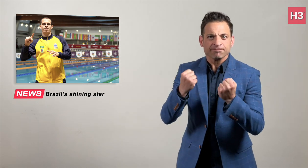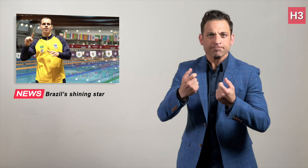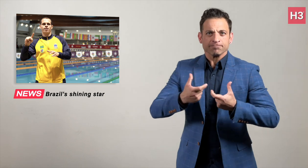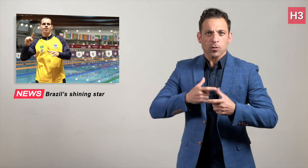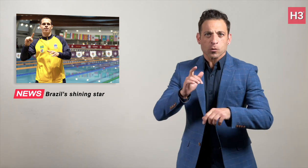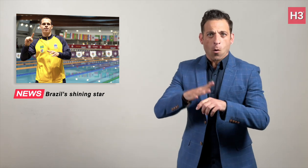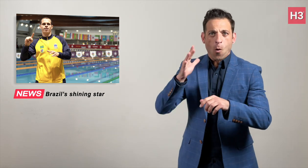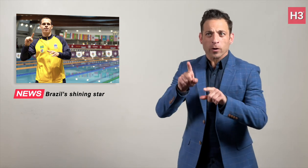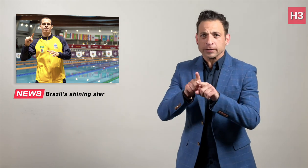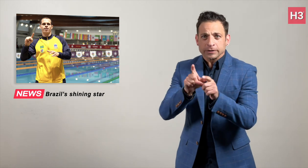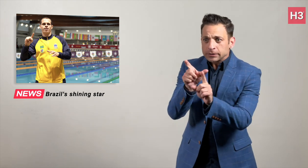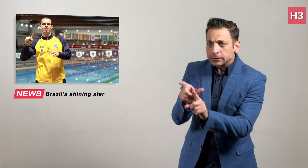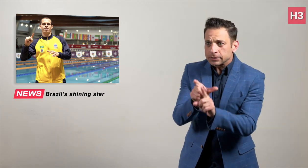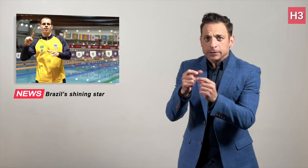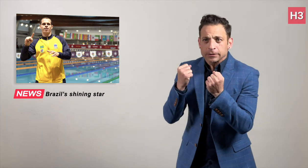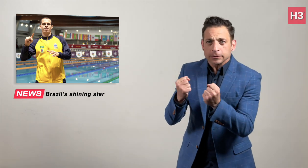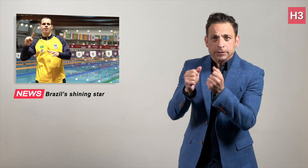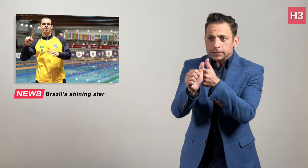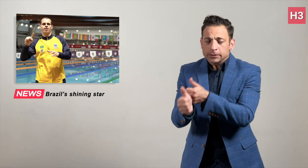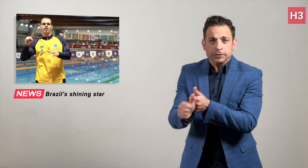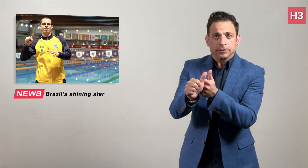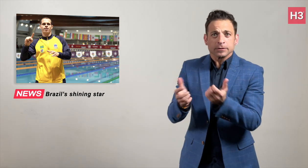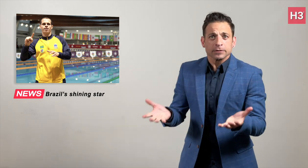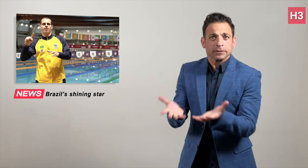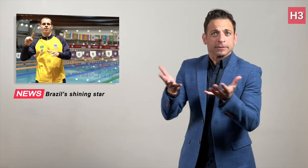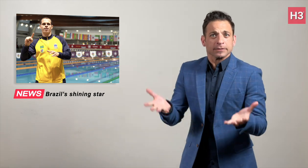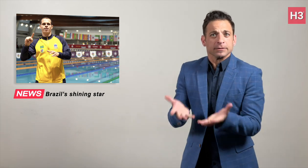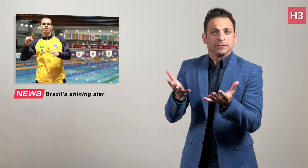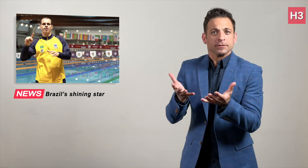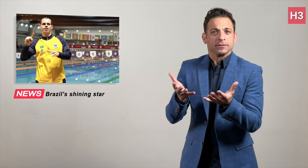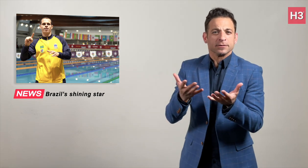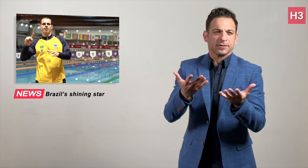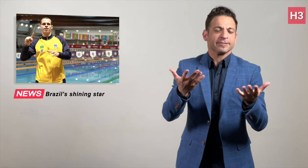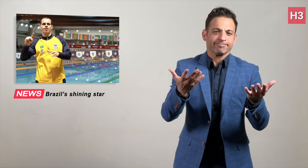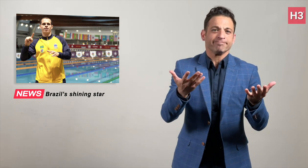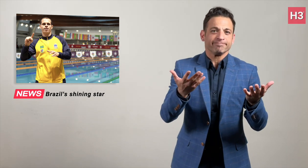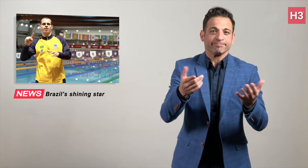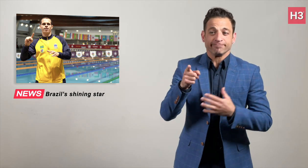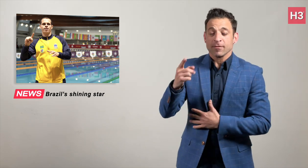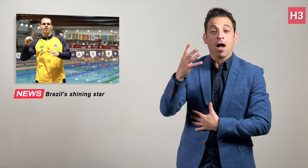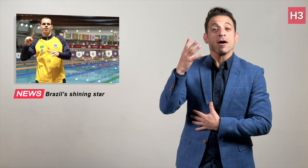and home fans in Brazil.